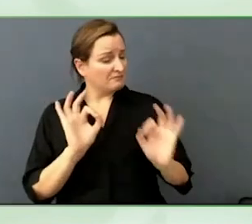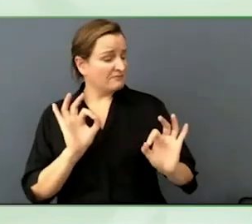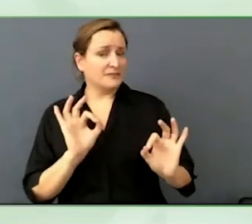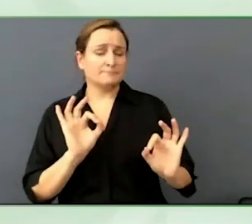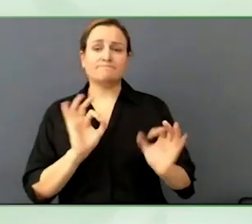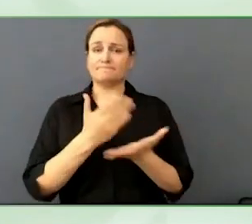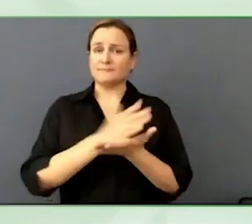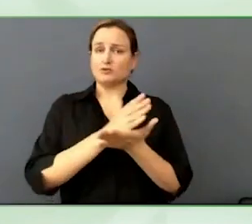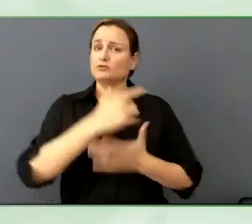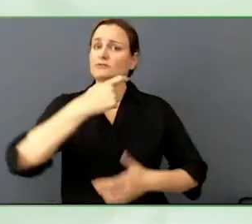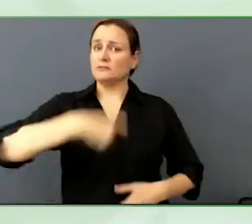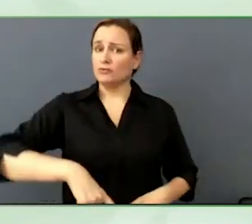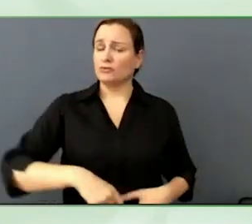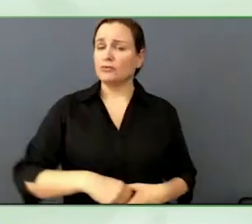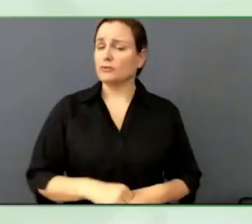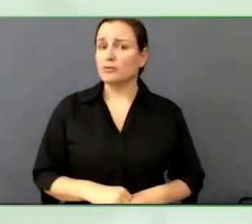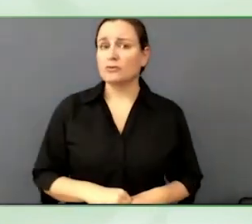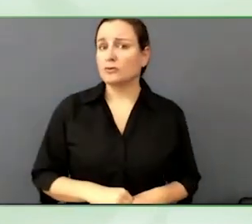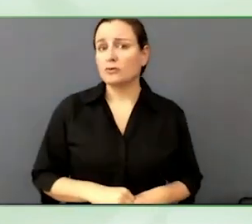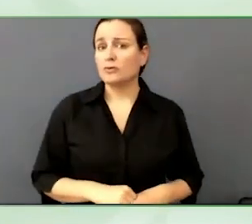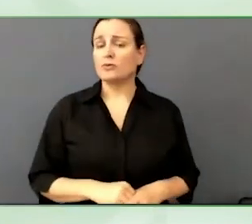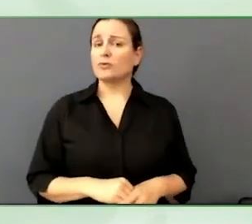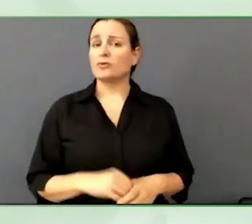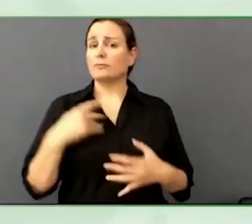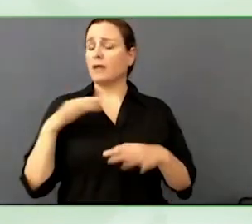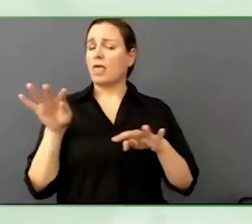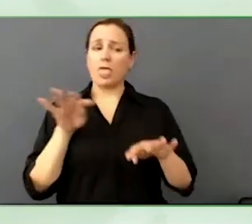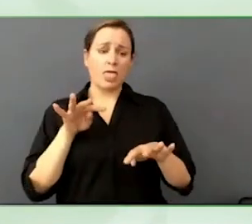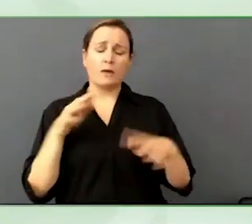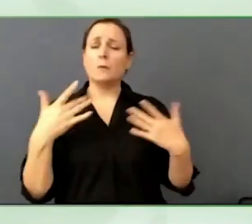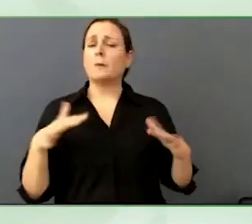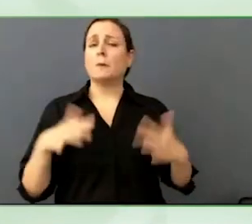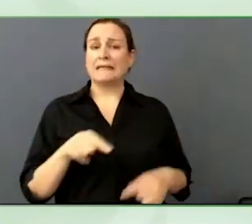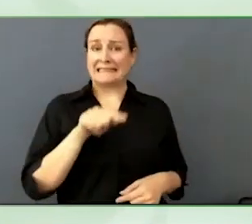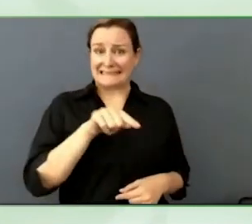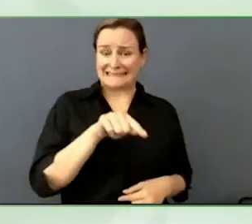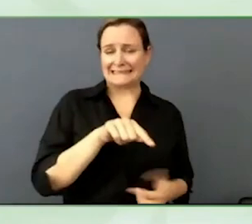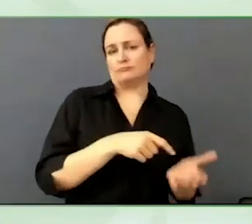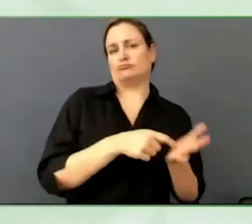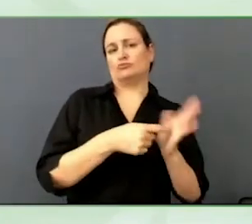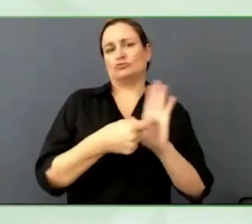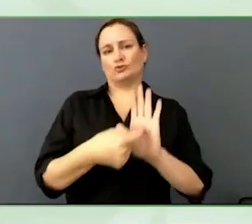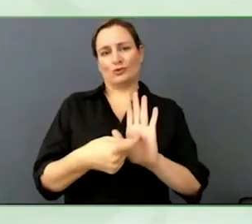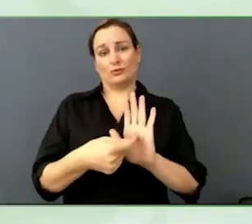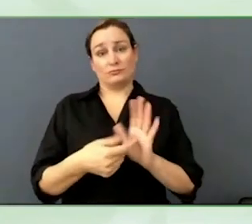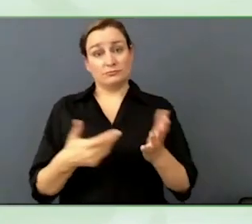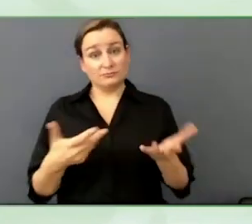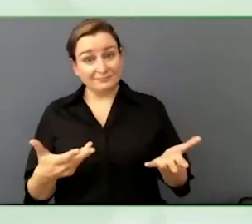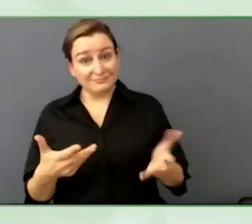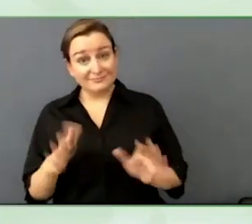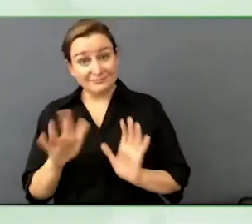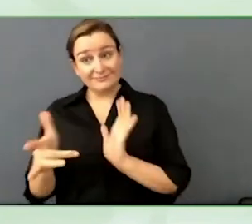That was just a great example of how human and technology and the thoughtfulness.